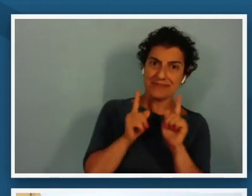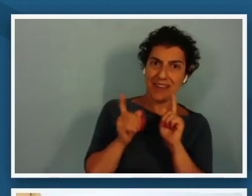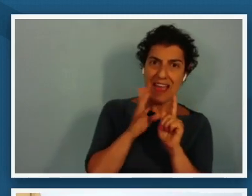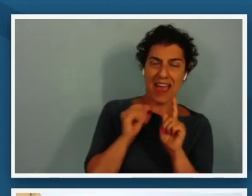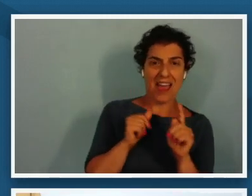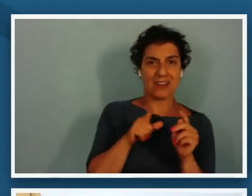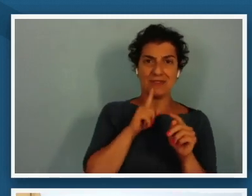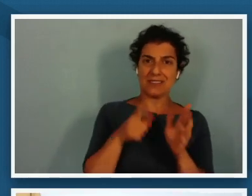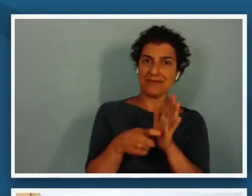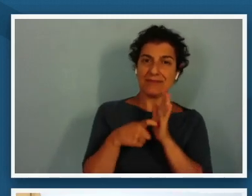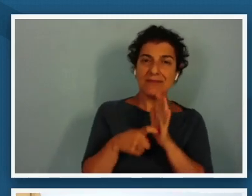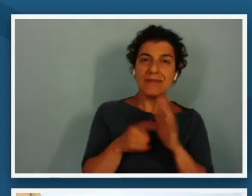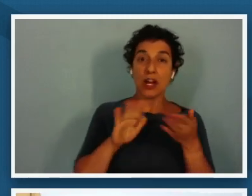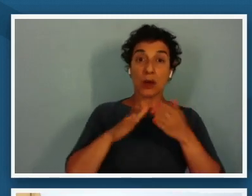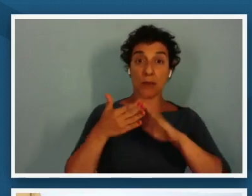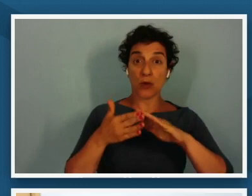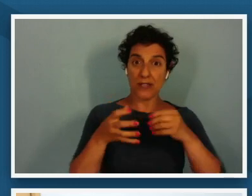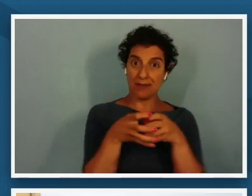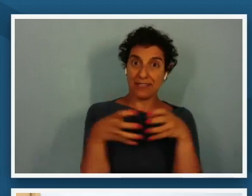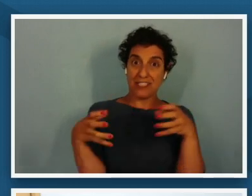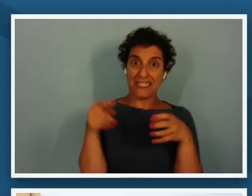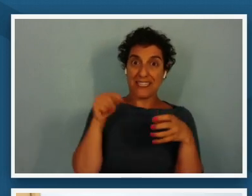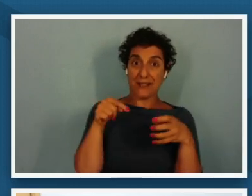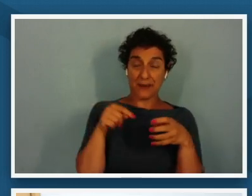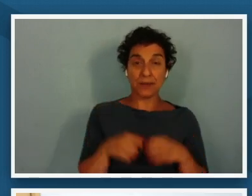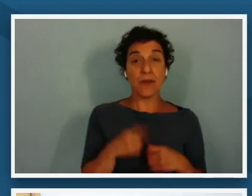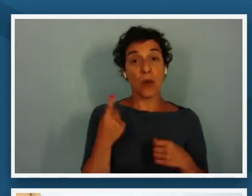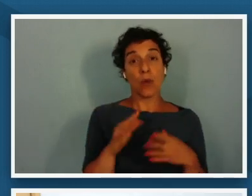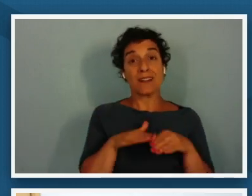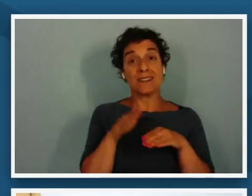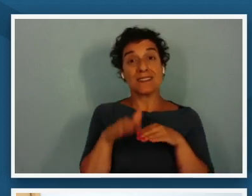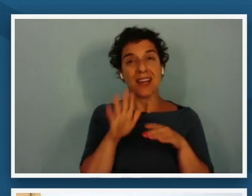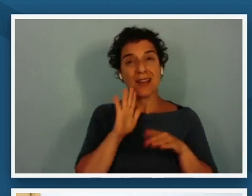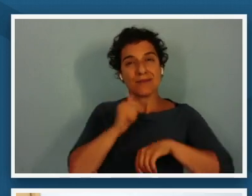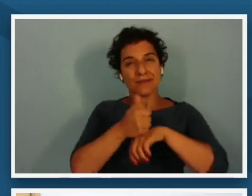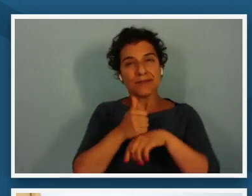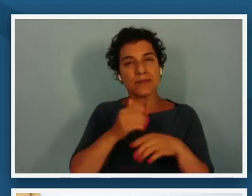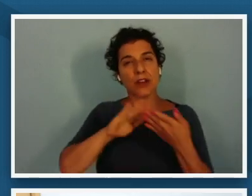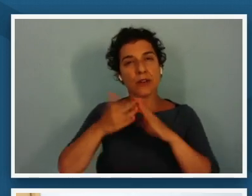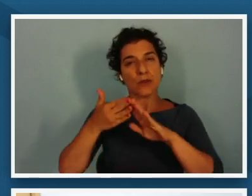step that we can take in community building is to establish group